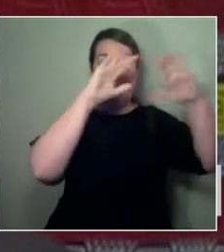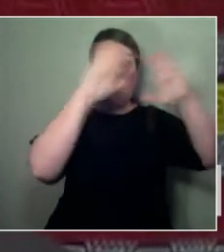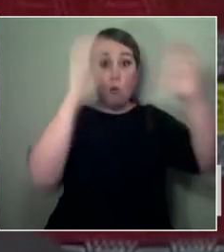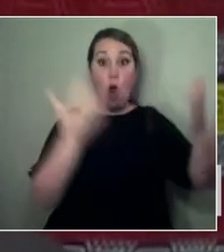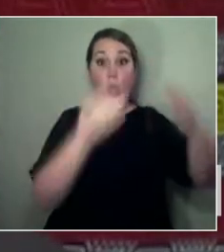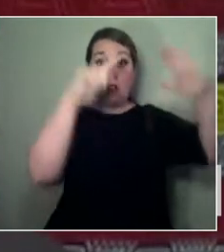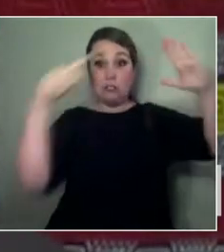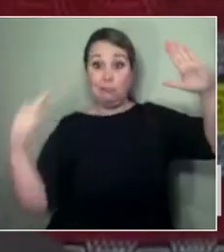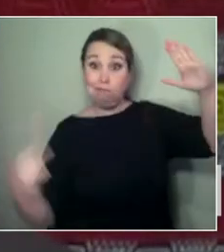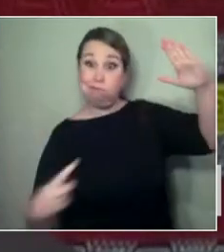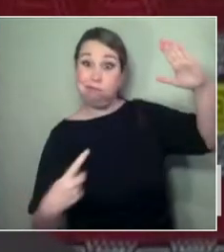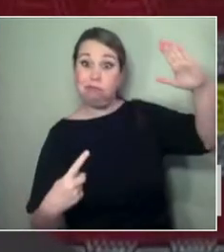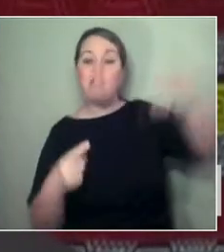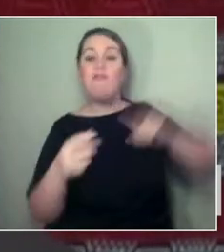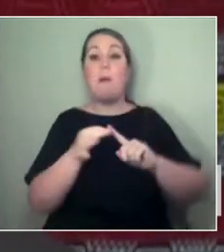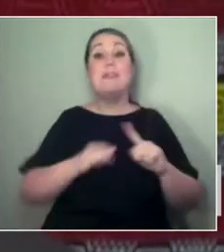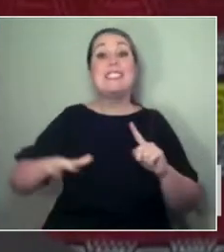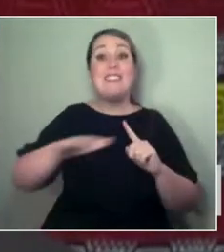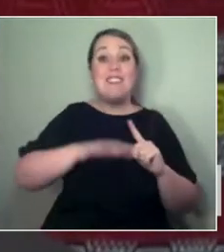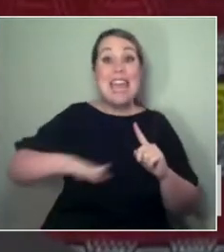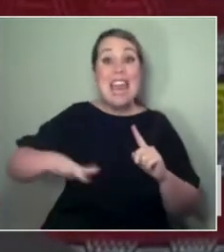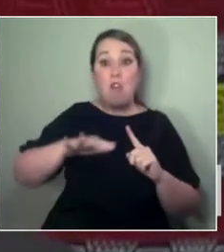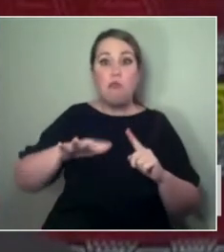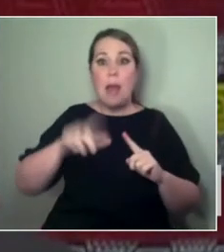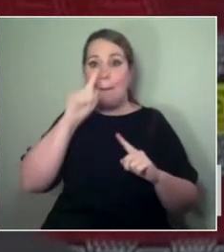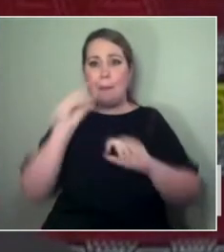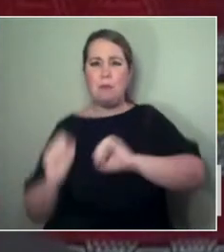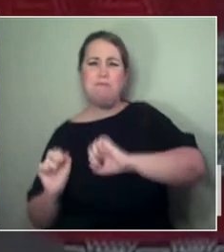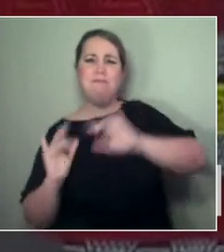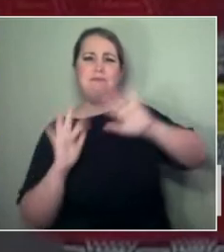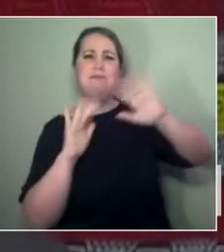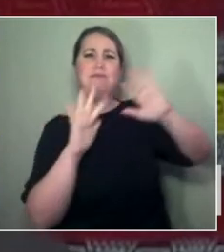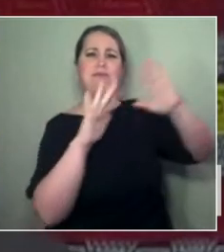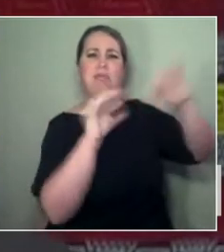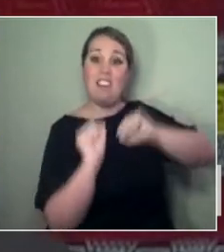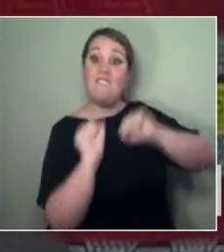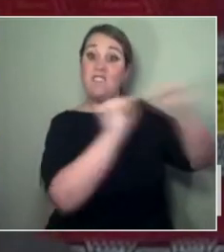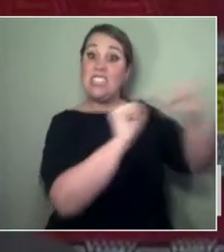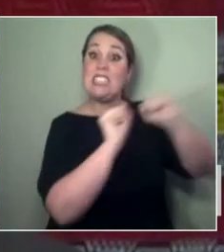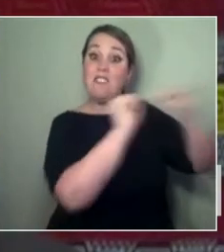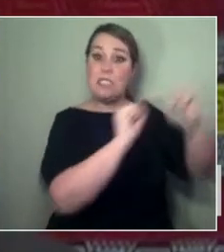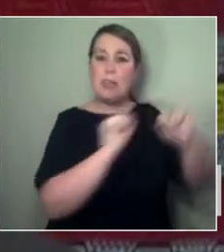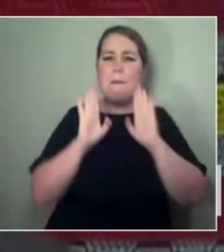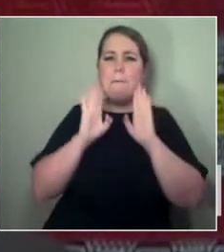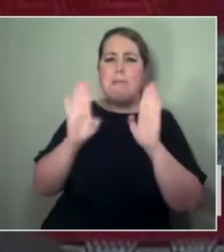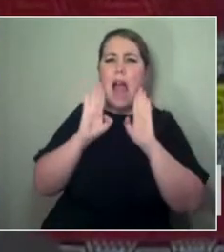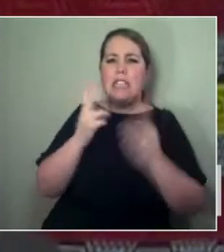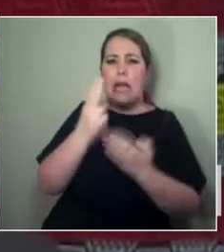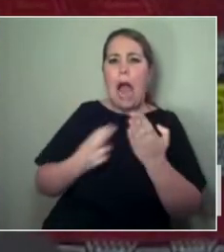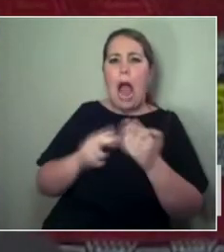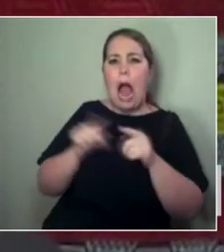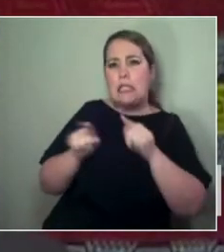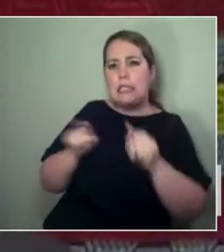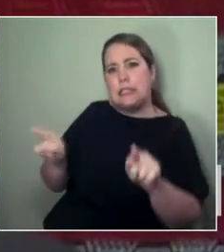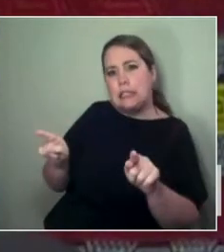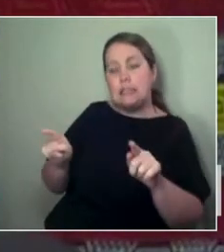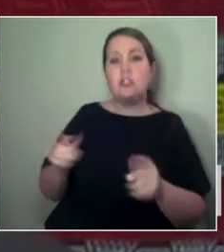And, you know, we kind of pitch ourselves to be this misfit, queer, moana collective,